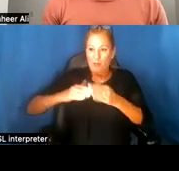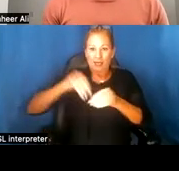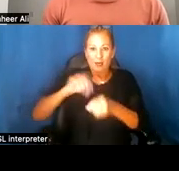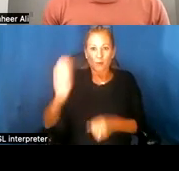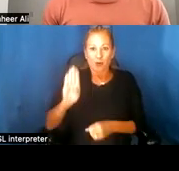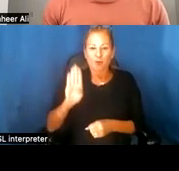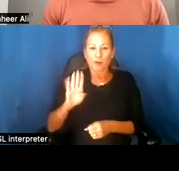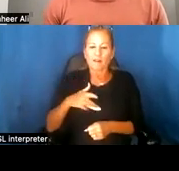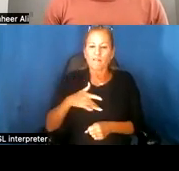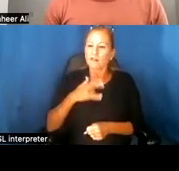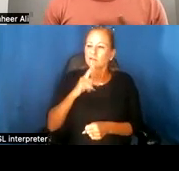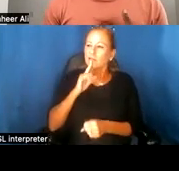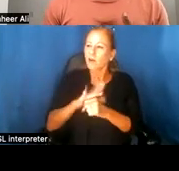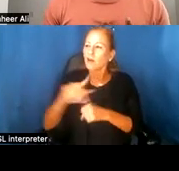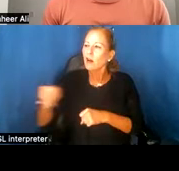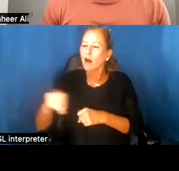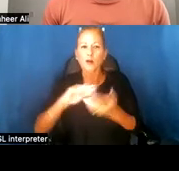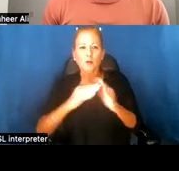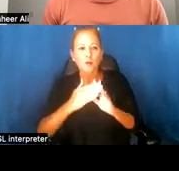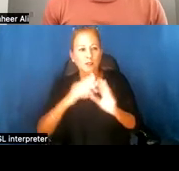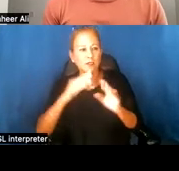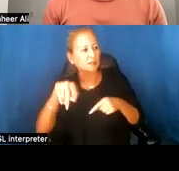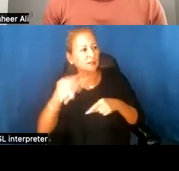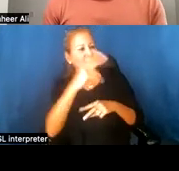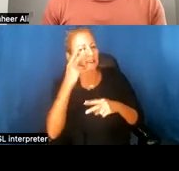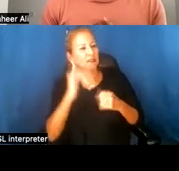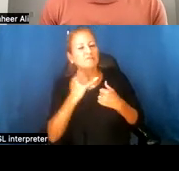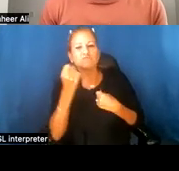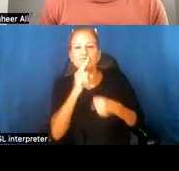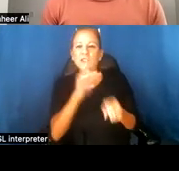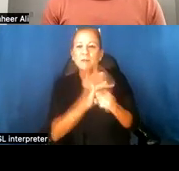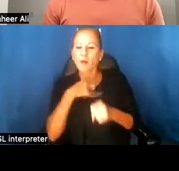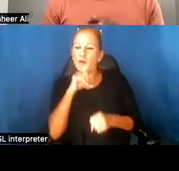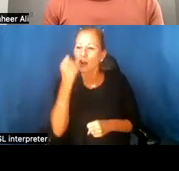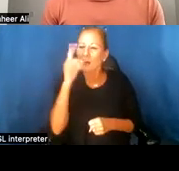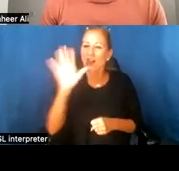for many community members our commitment to understanding their space and sharing